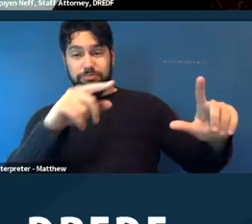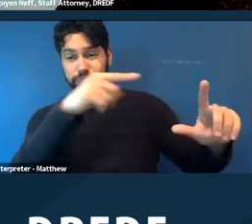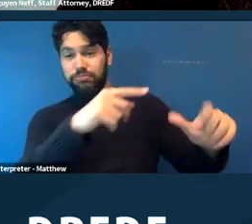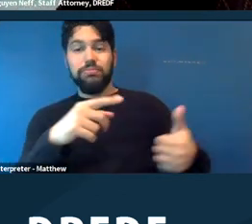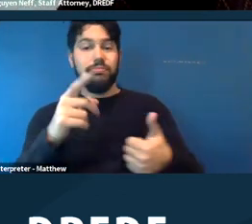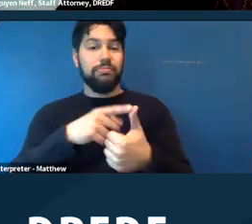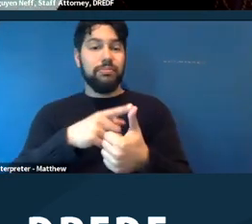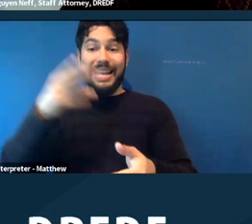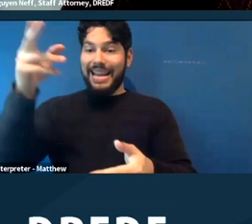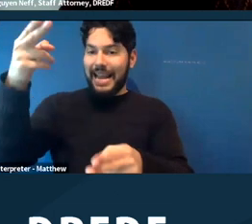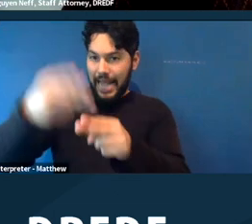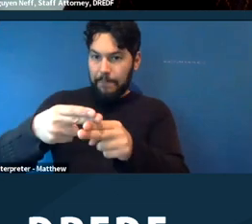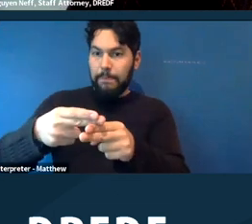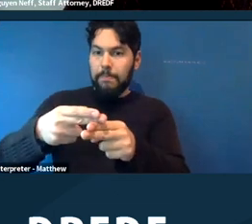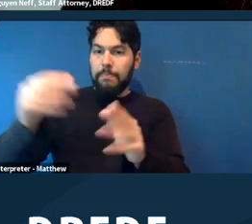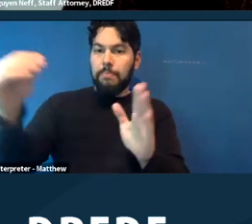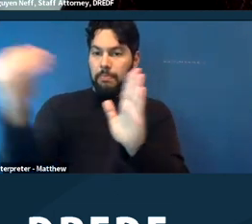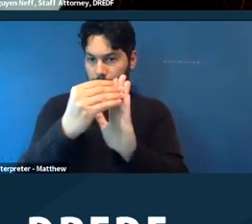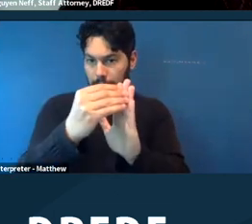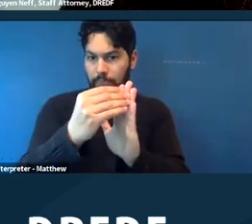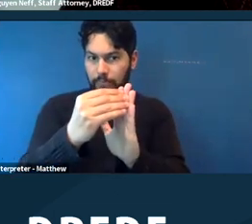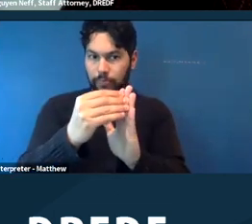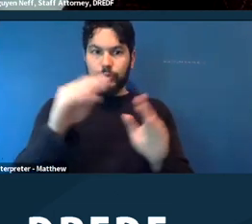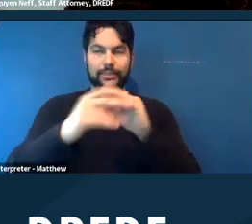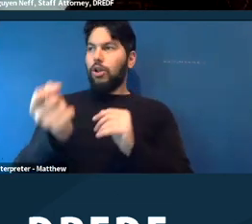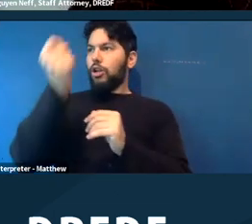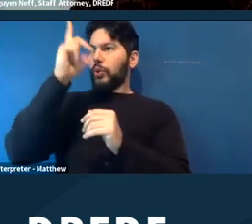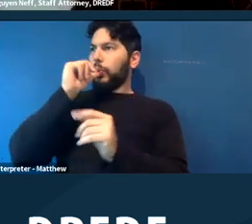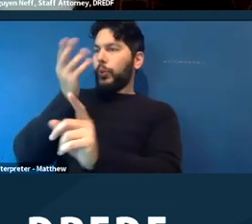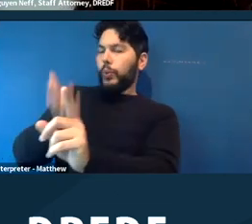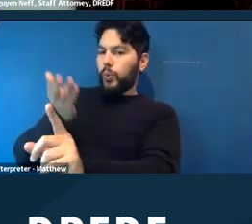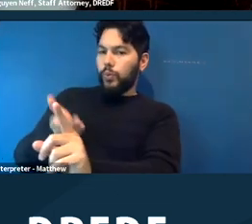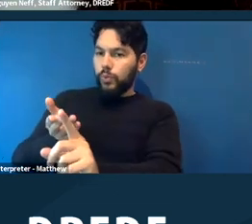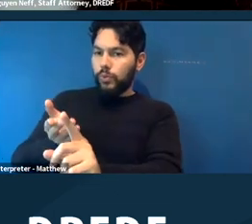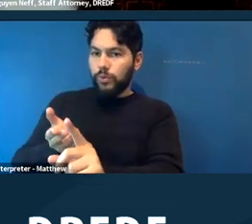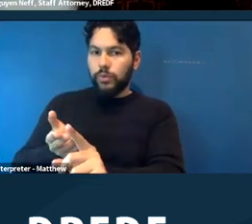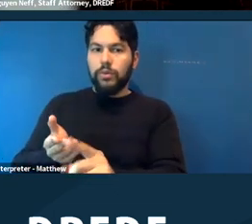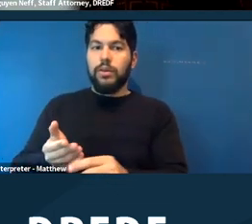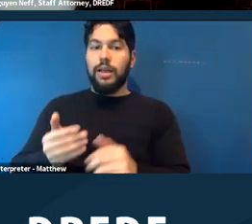have a way for the city to identify who you are, and a way for the city to contact you.